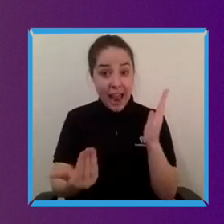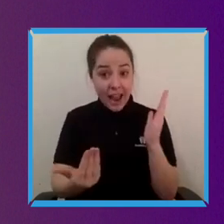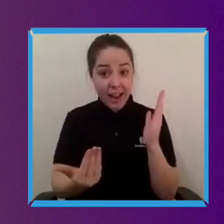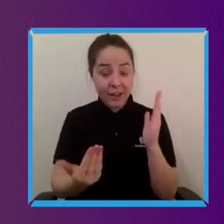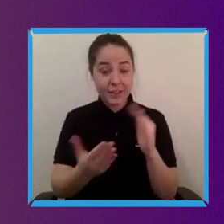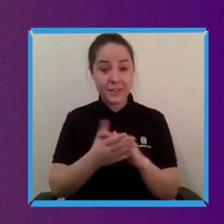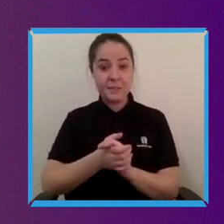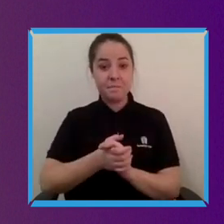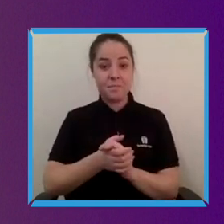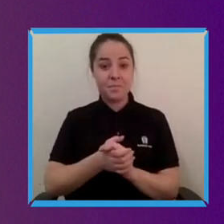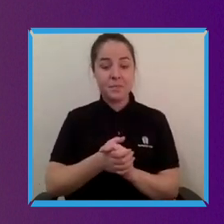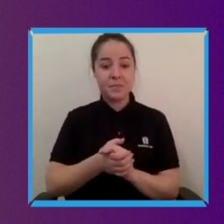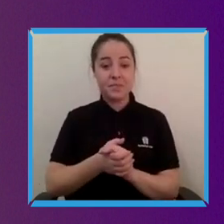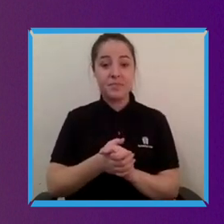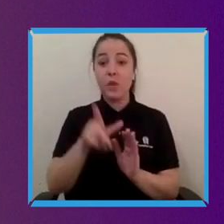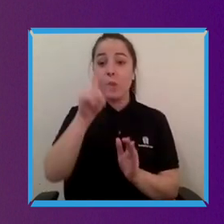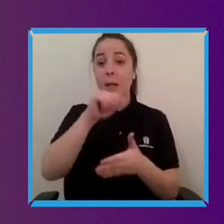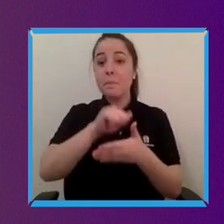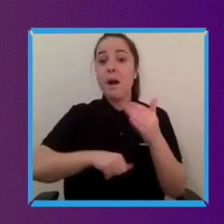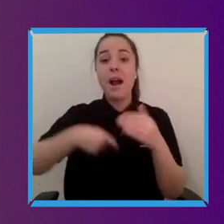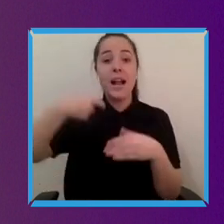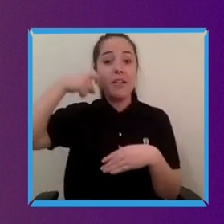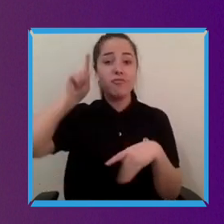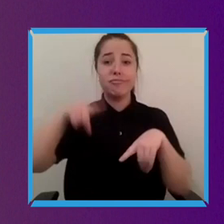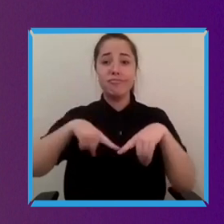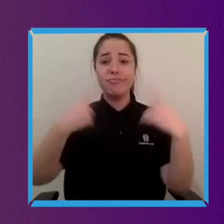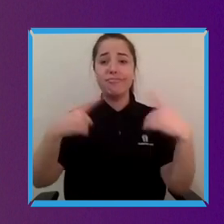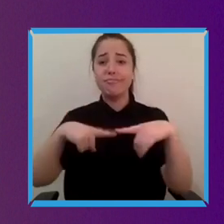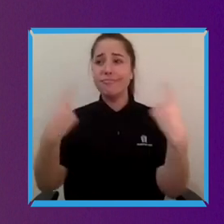you can see you can get hearing aids in all sorts of snazzy wonderful colours and